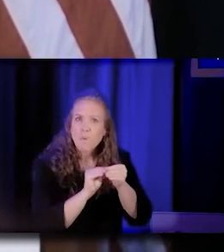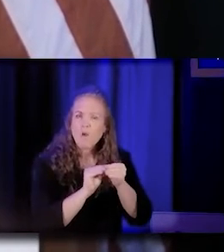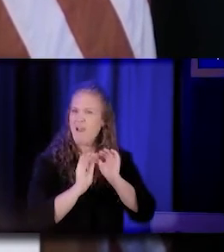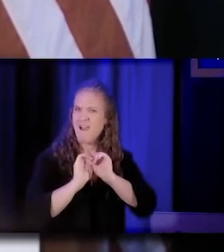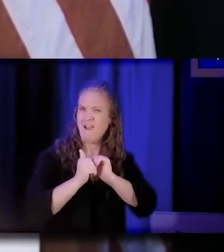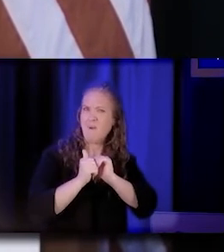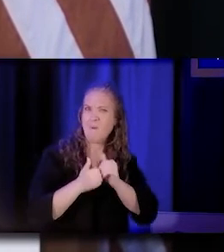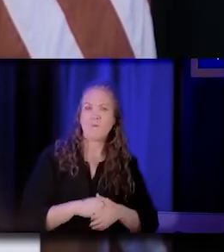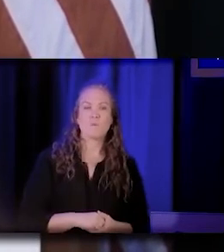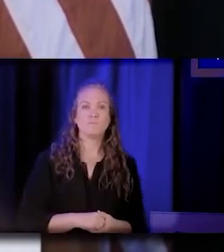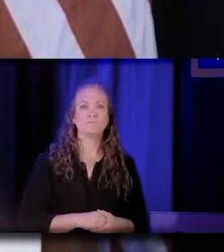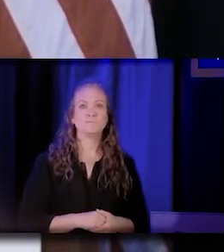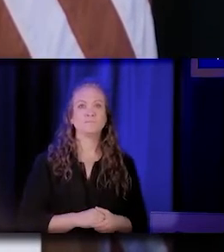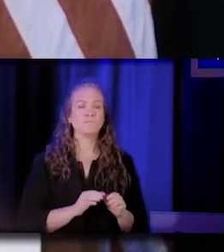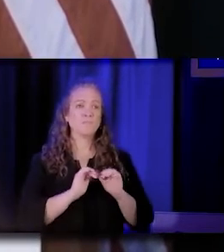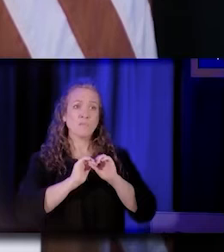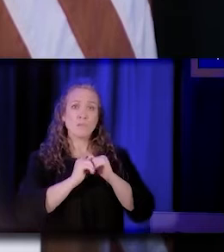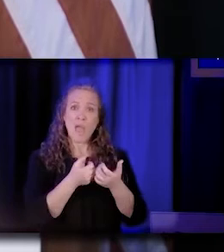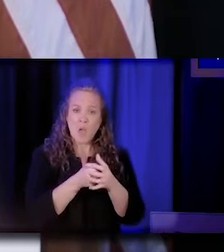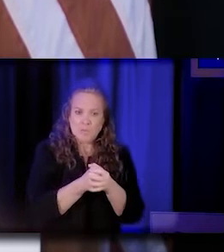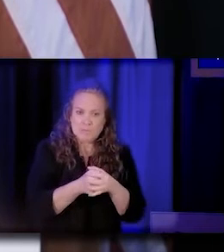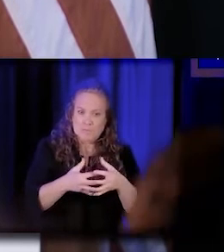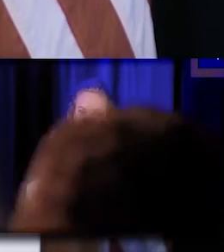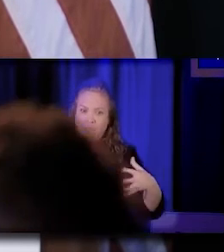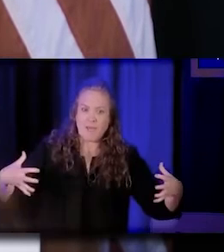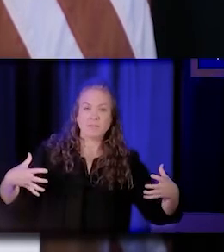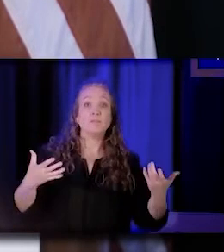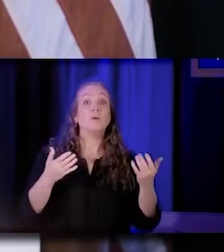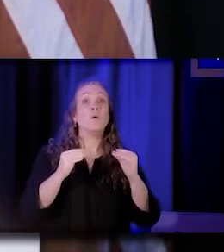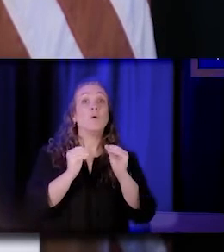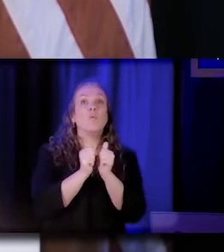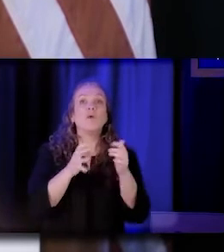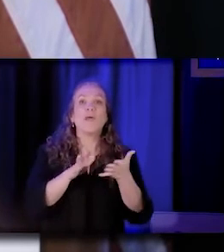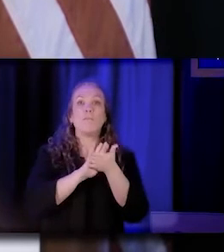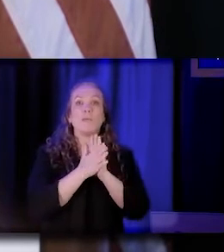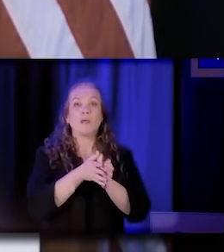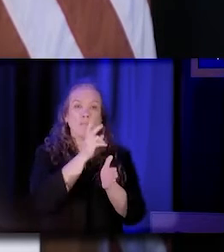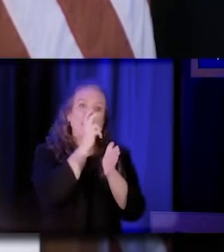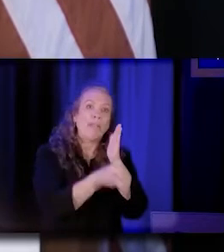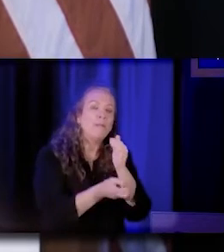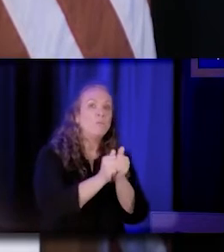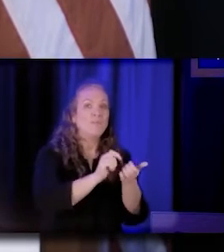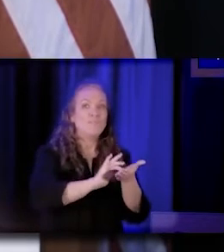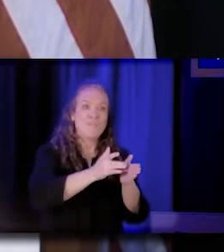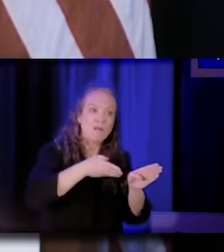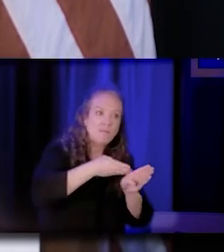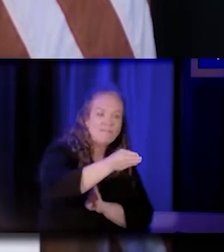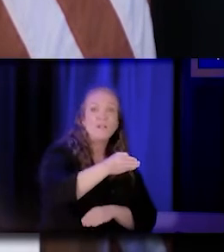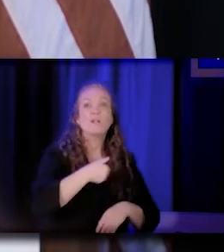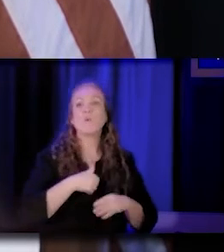How do we rapidly expand this workforce without over medicalizing it or diluting their connection to community?